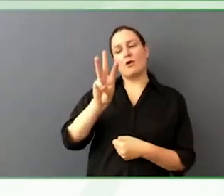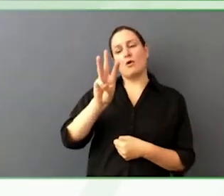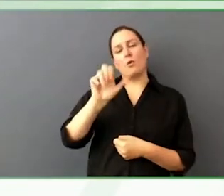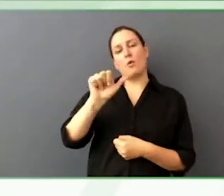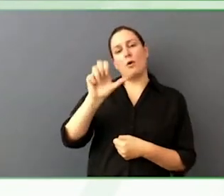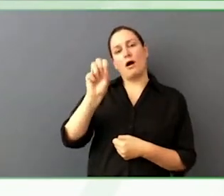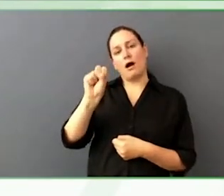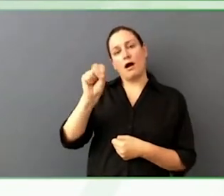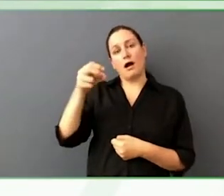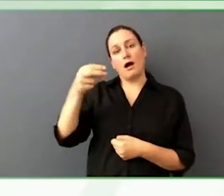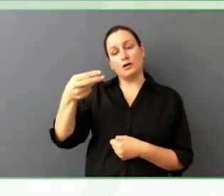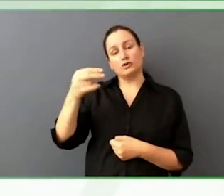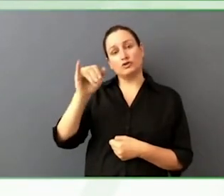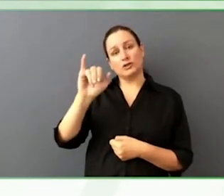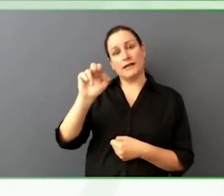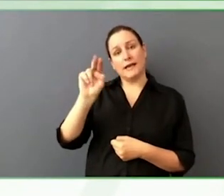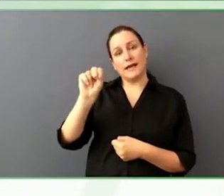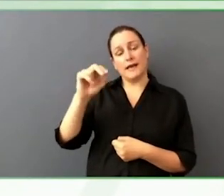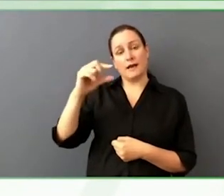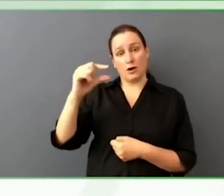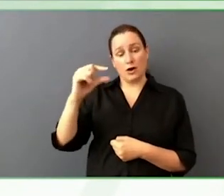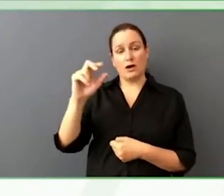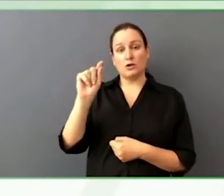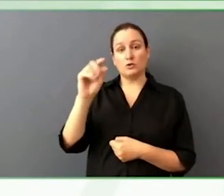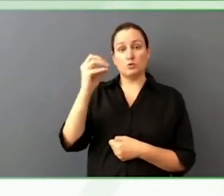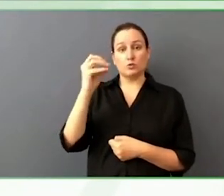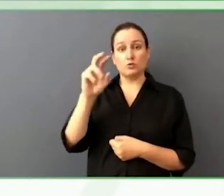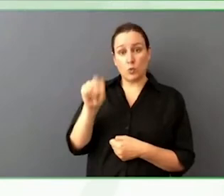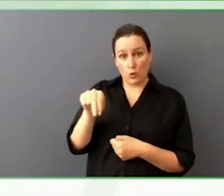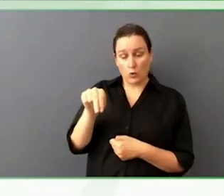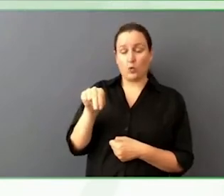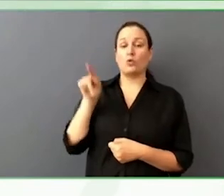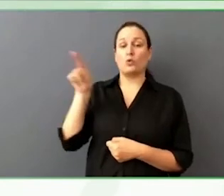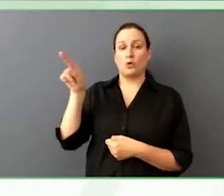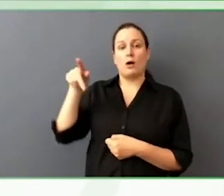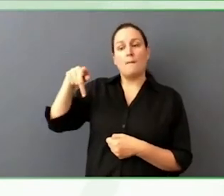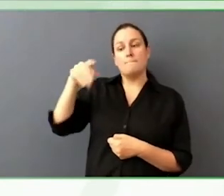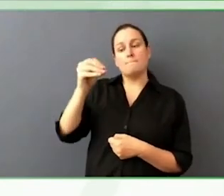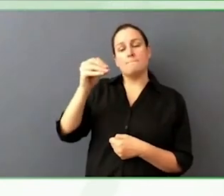I figure, without further ado, let's go live, and he can tell us